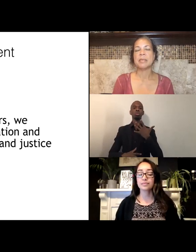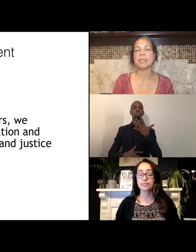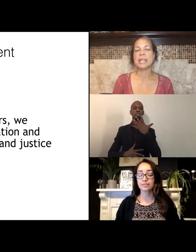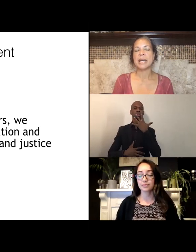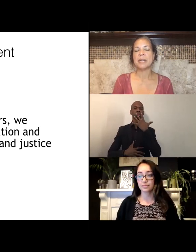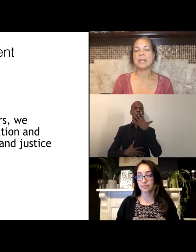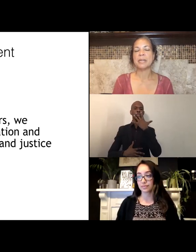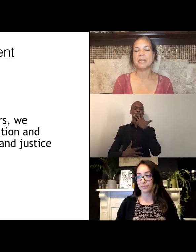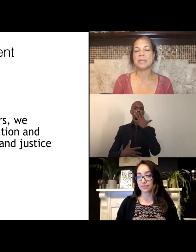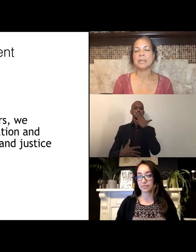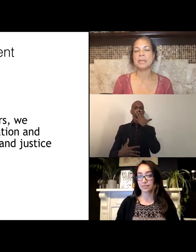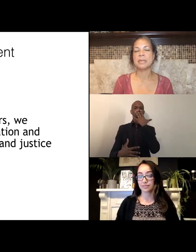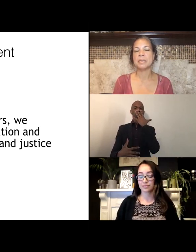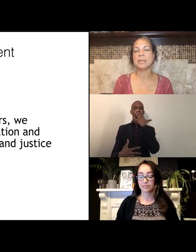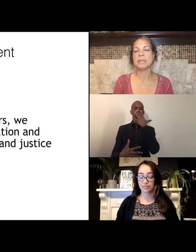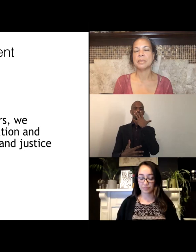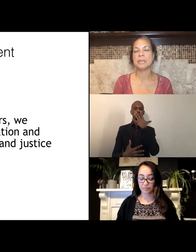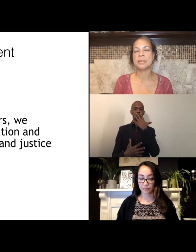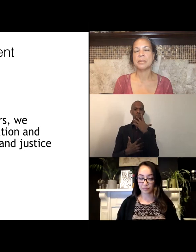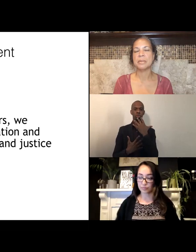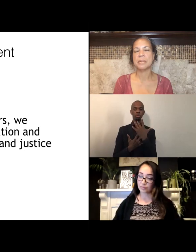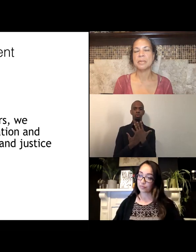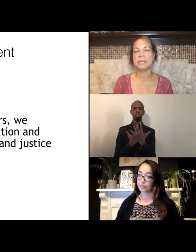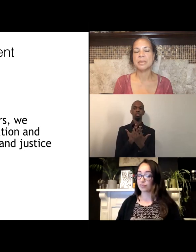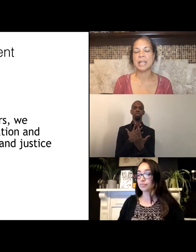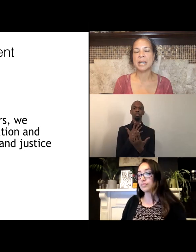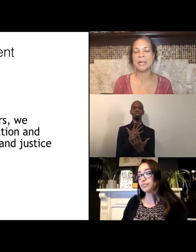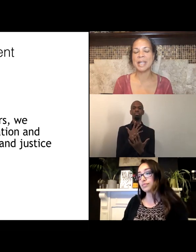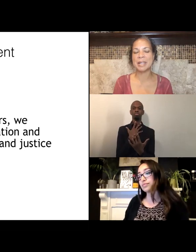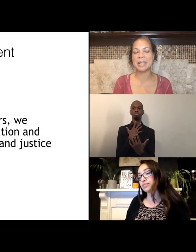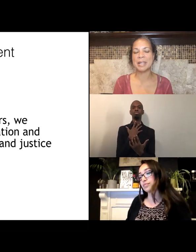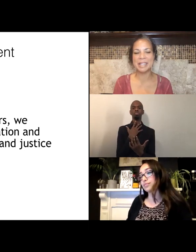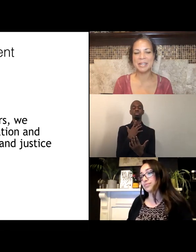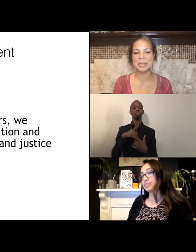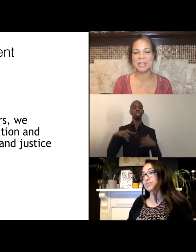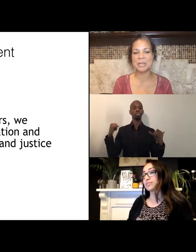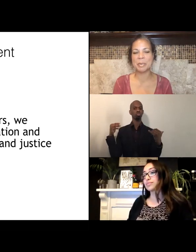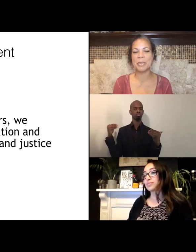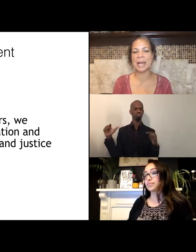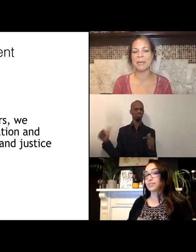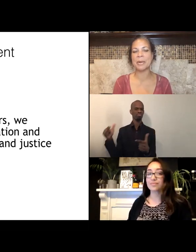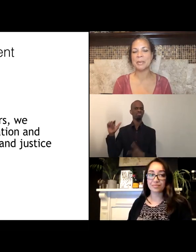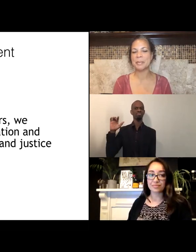and breath out. (exhaling) And go ahead, Becky, with, "To both our."